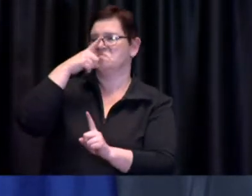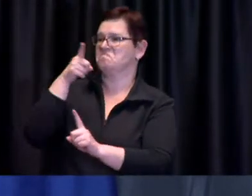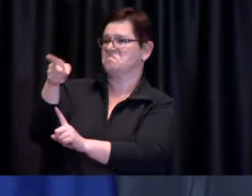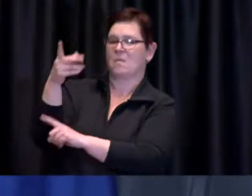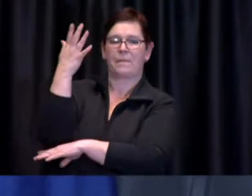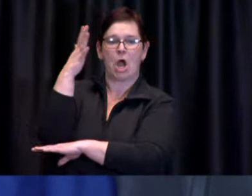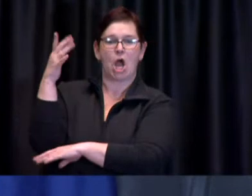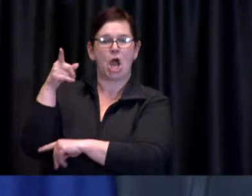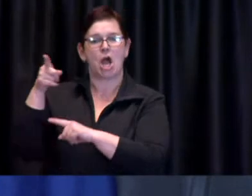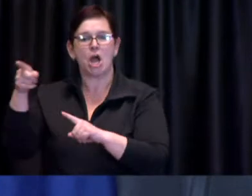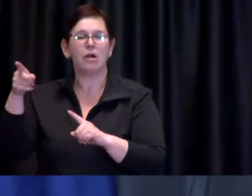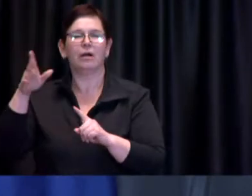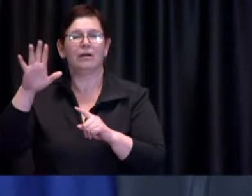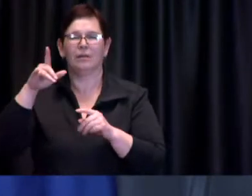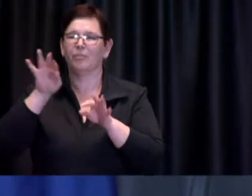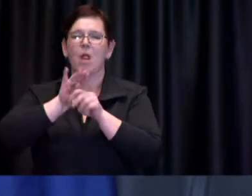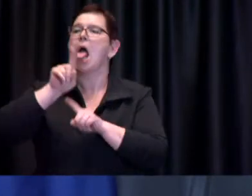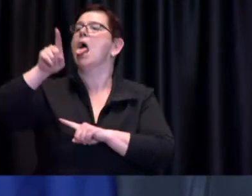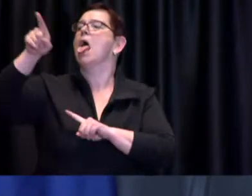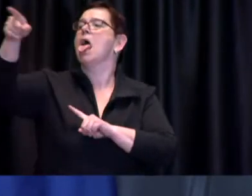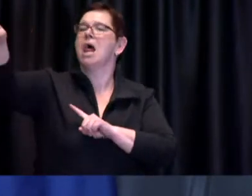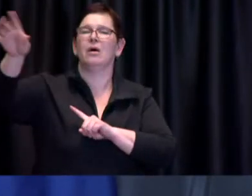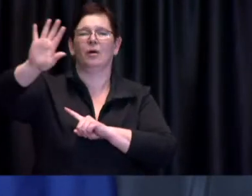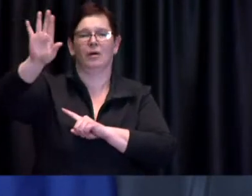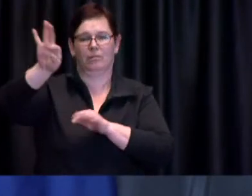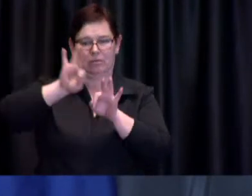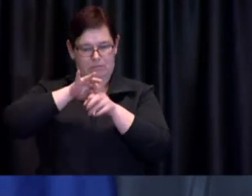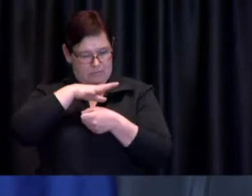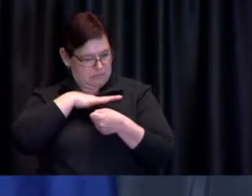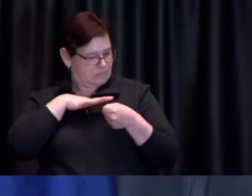own local area and of course try to stay with your own family the people that you live with